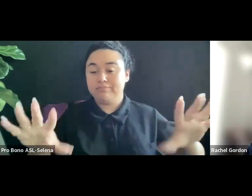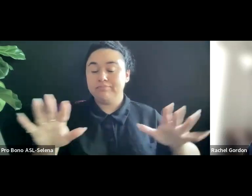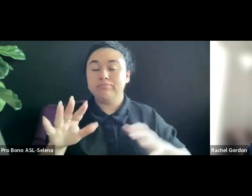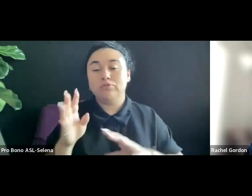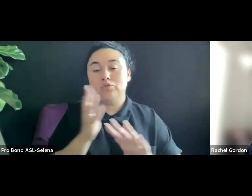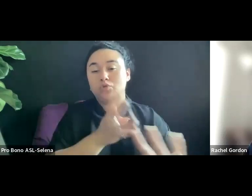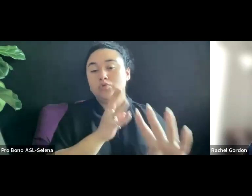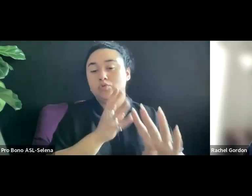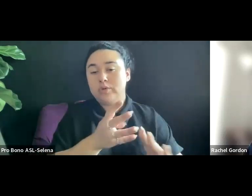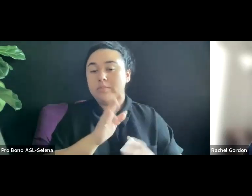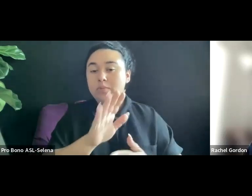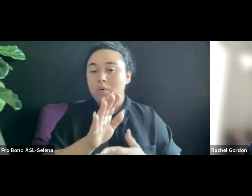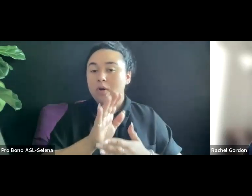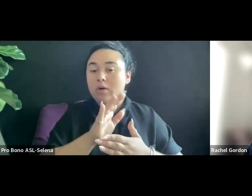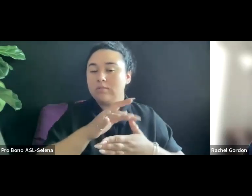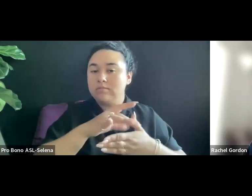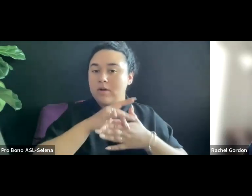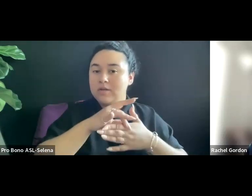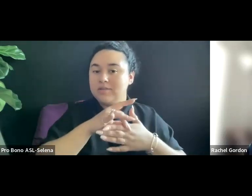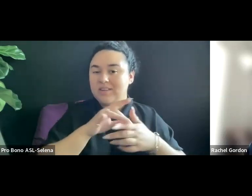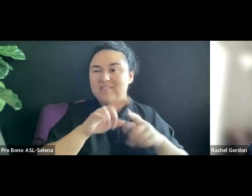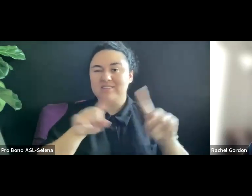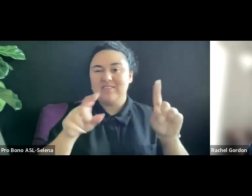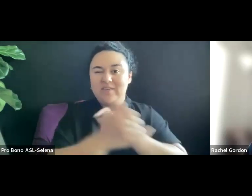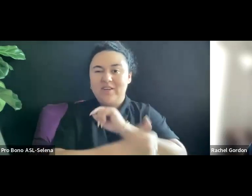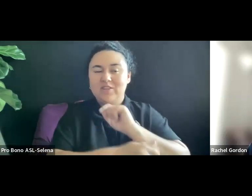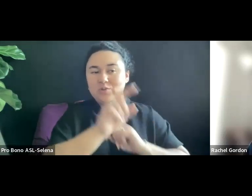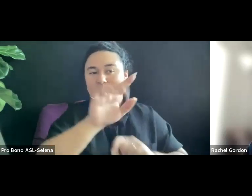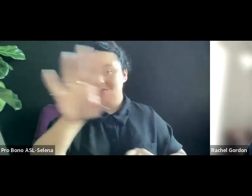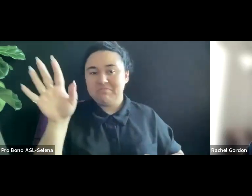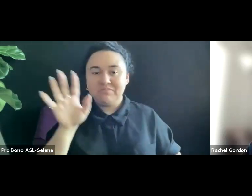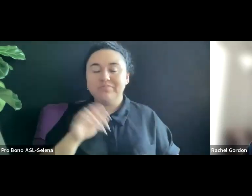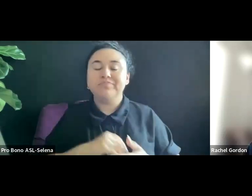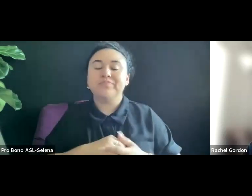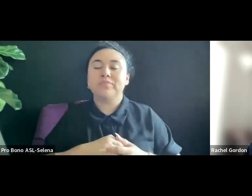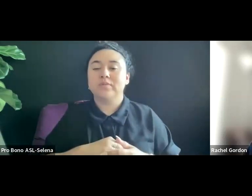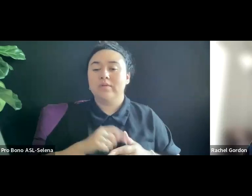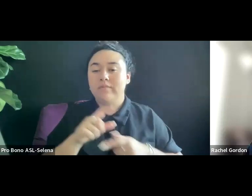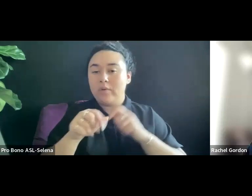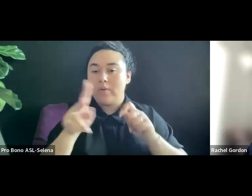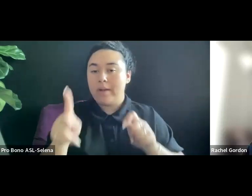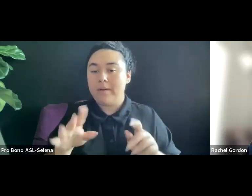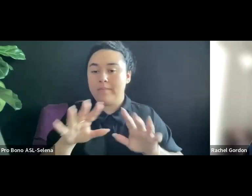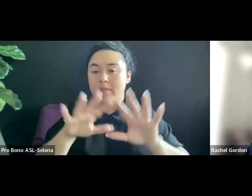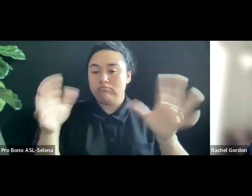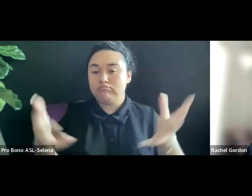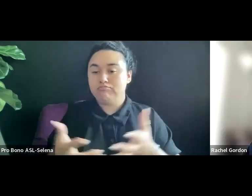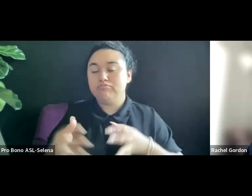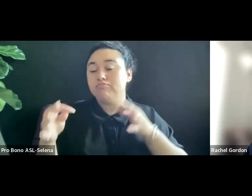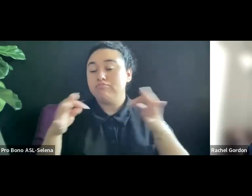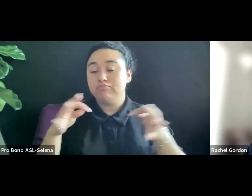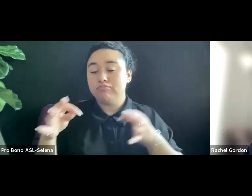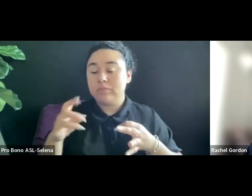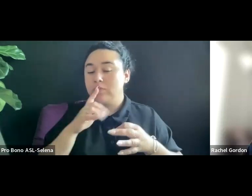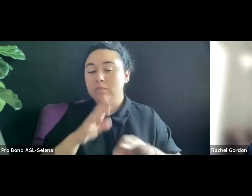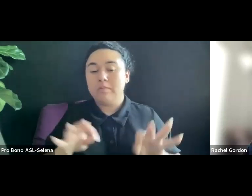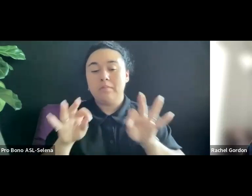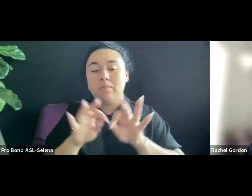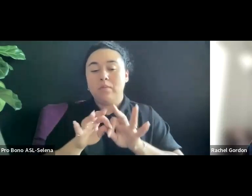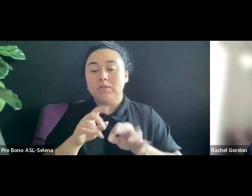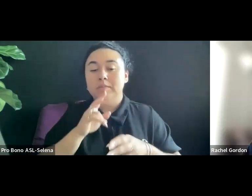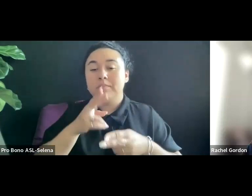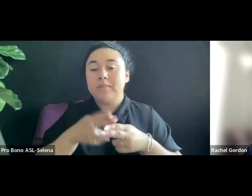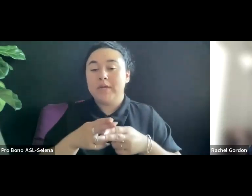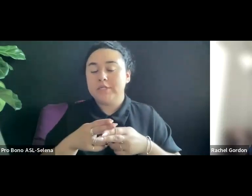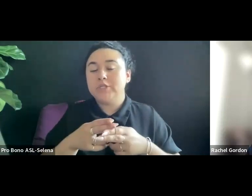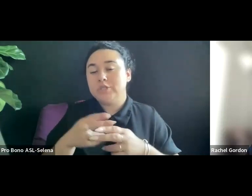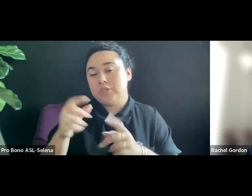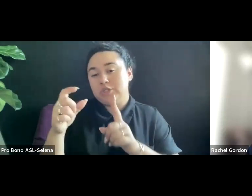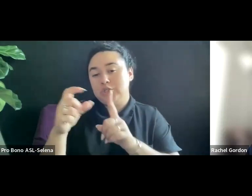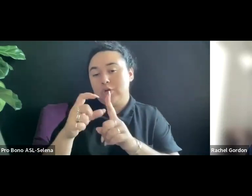COUNTRIES WHICH AS I PROP THIS OVERVIEW IT'S USE TO FEEL BRING UP A PIECE OF TECHNOLOGY WITH